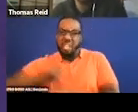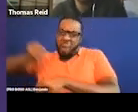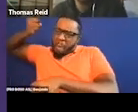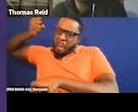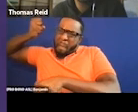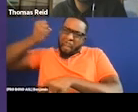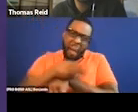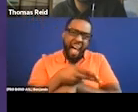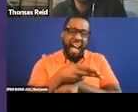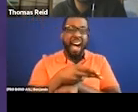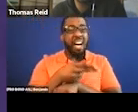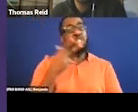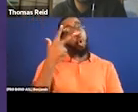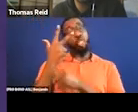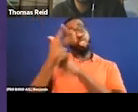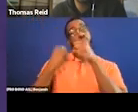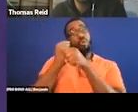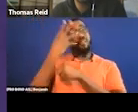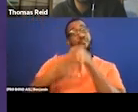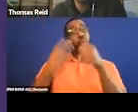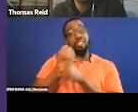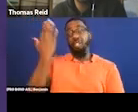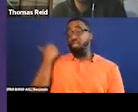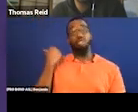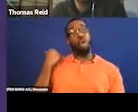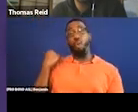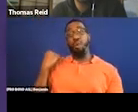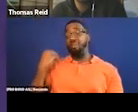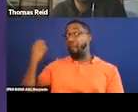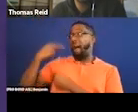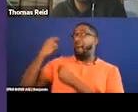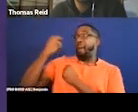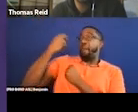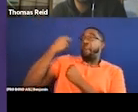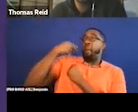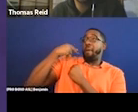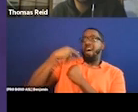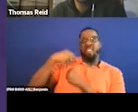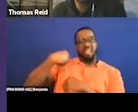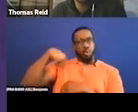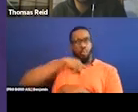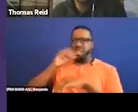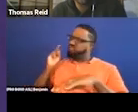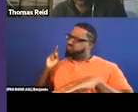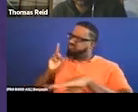your butt he for the last three or four years. I mean, it -- the gratification truly cannot put it